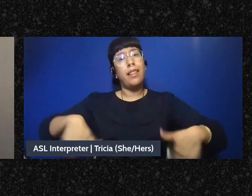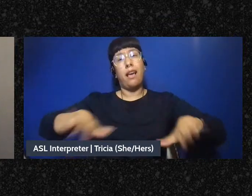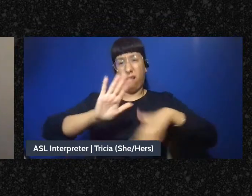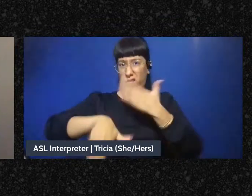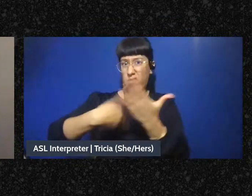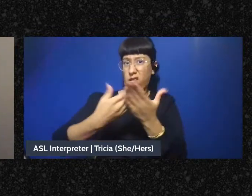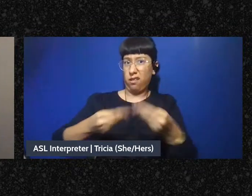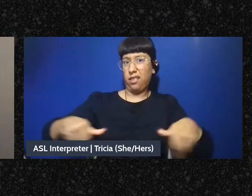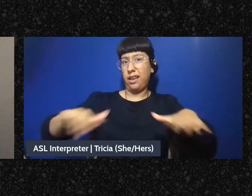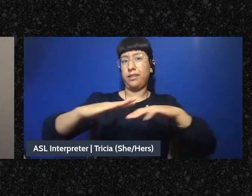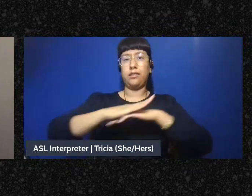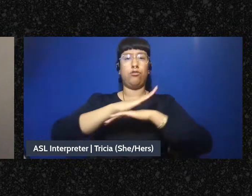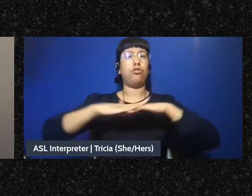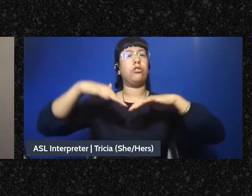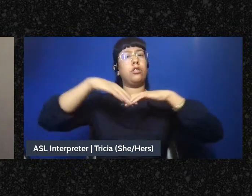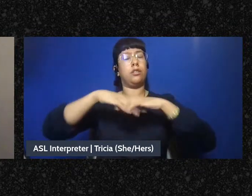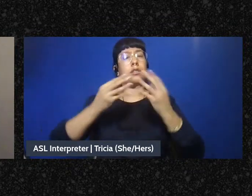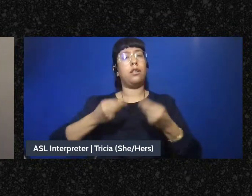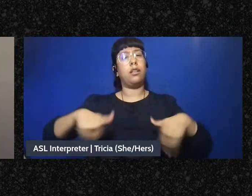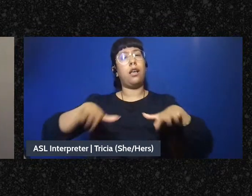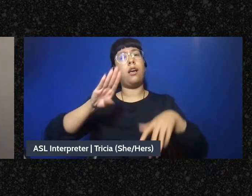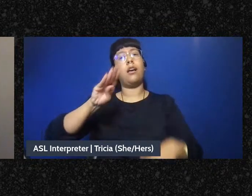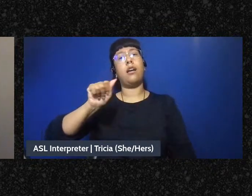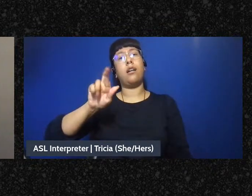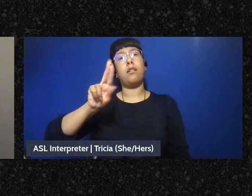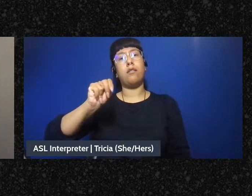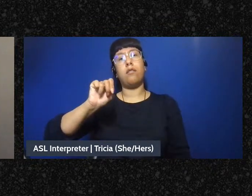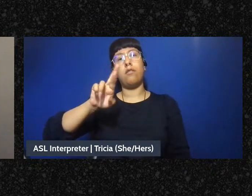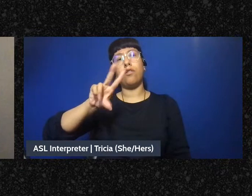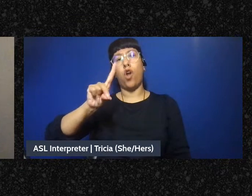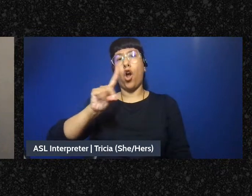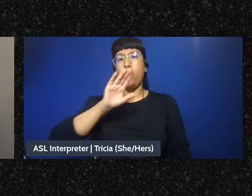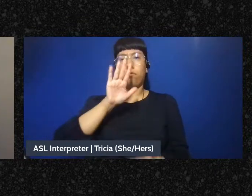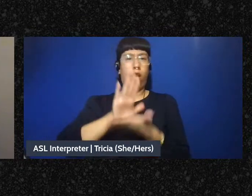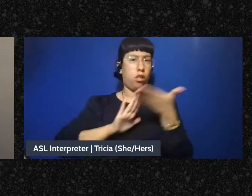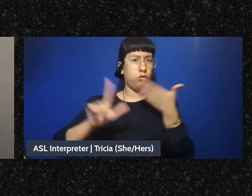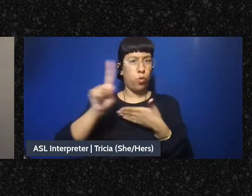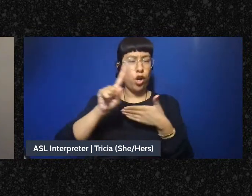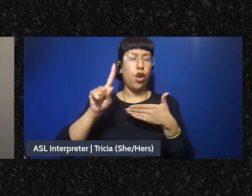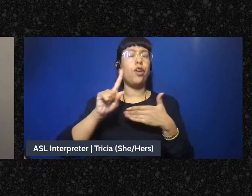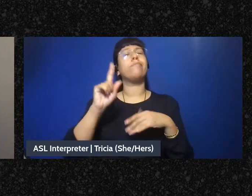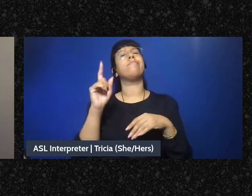Barnard College is located on the traditional ancestral territories of the Lenape people.